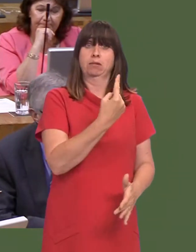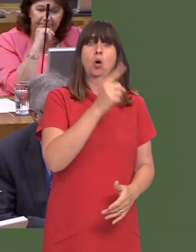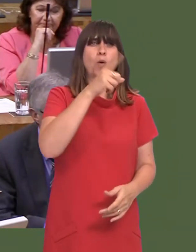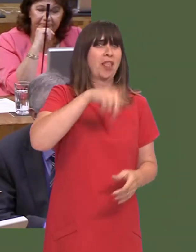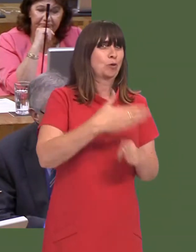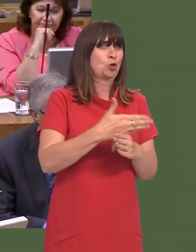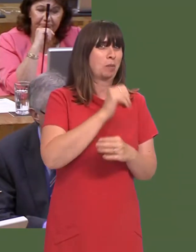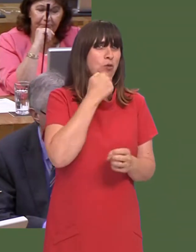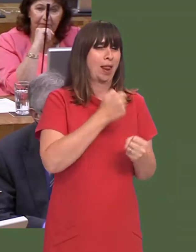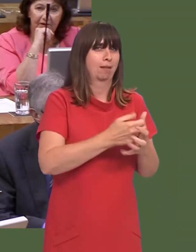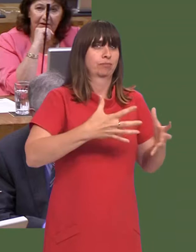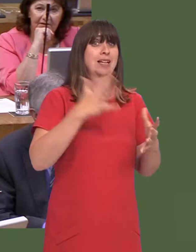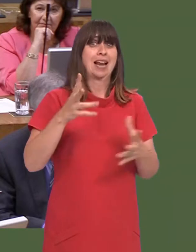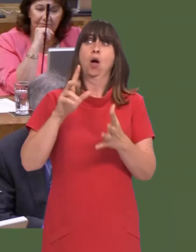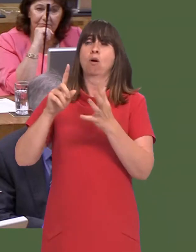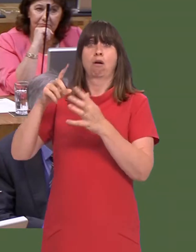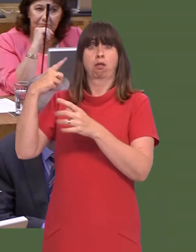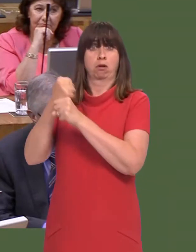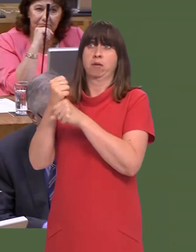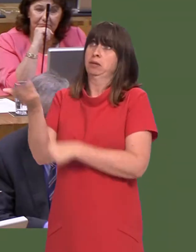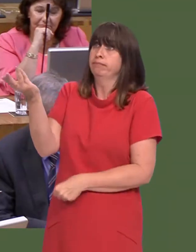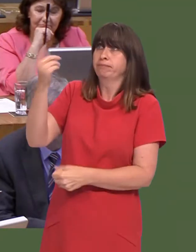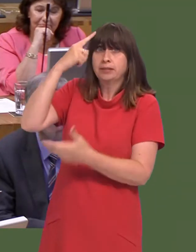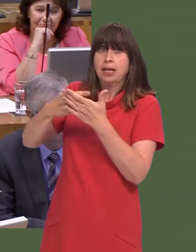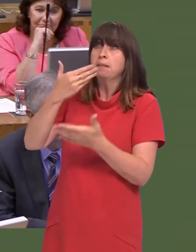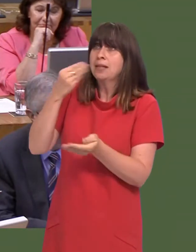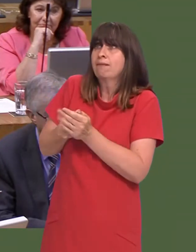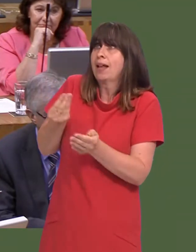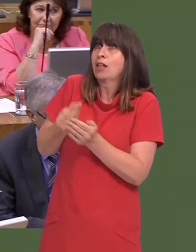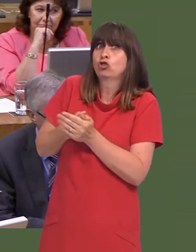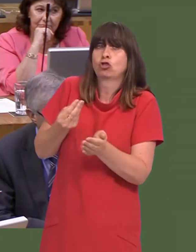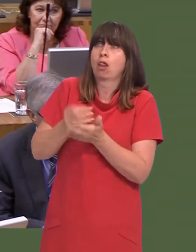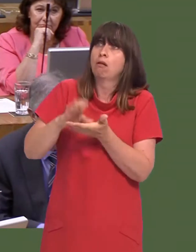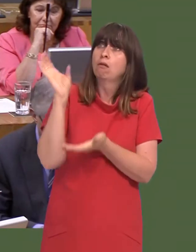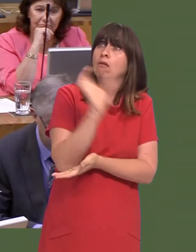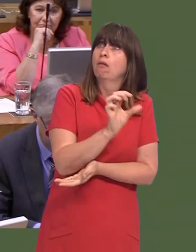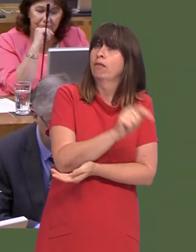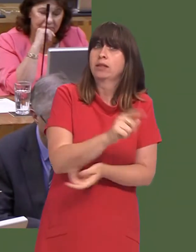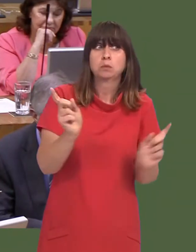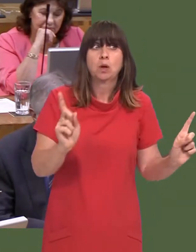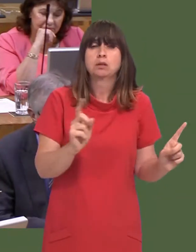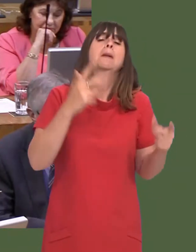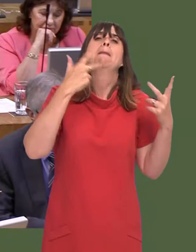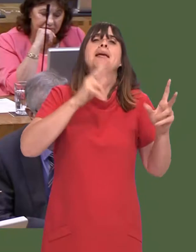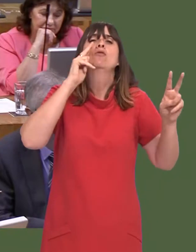We know that the UK Government needs to make its mind up now in terms of the financial arrangements surrounding the lagoon.